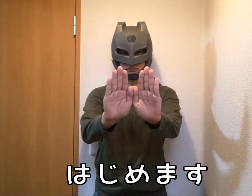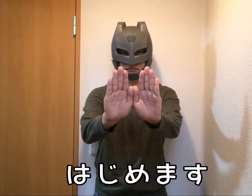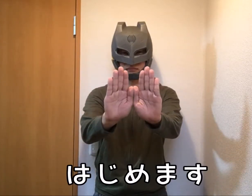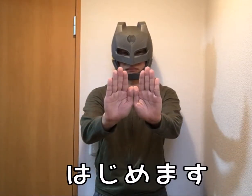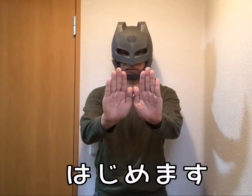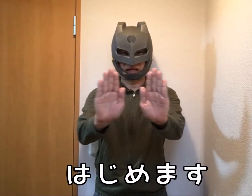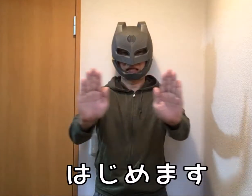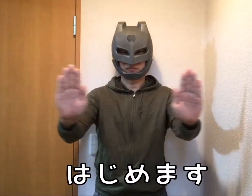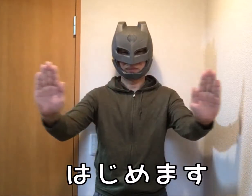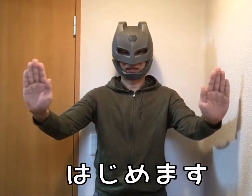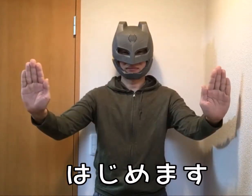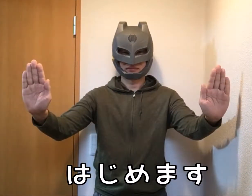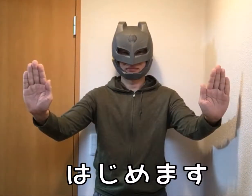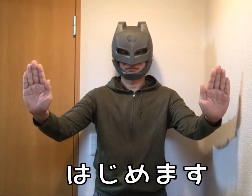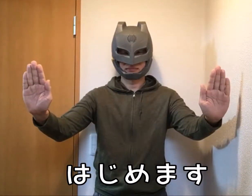Let's start